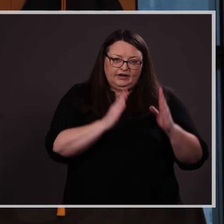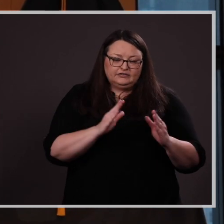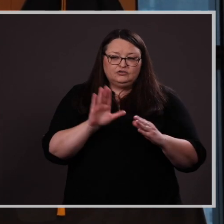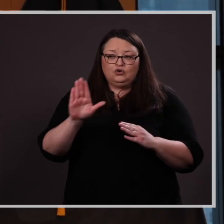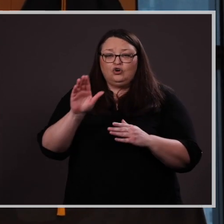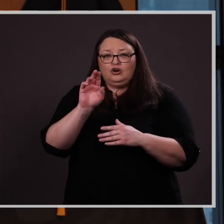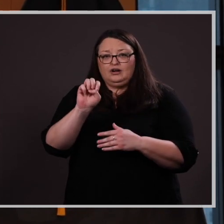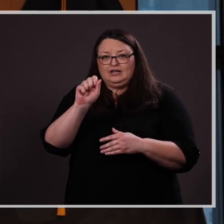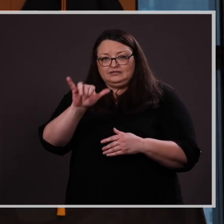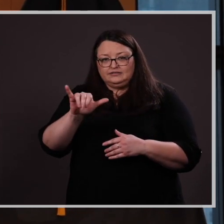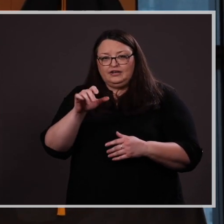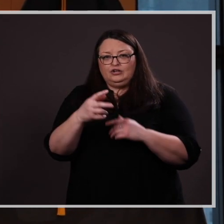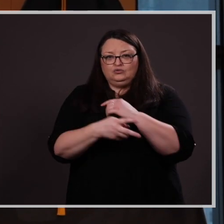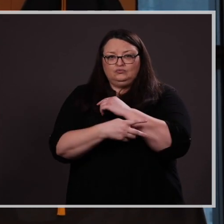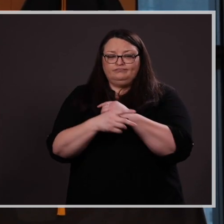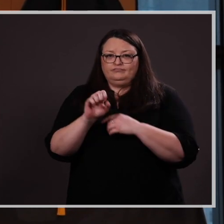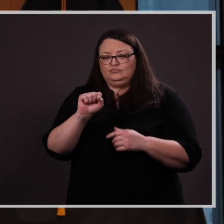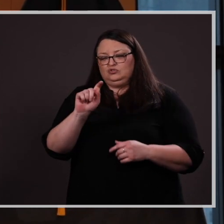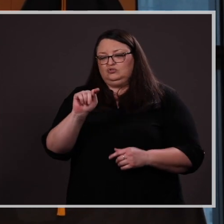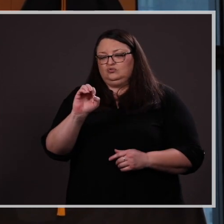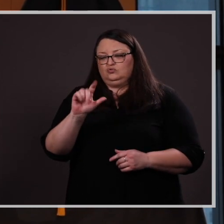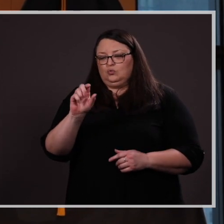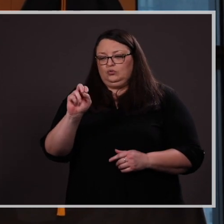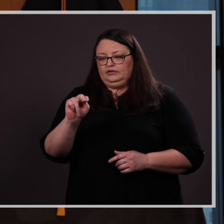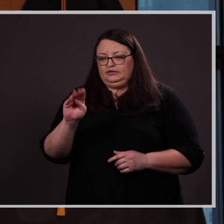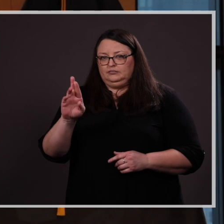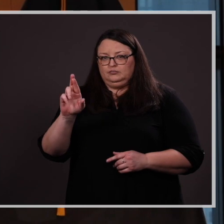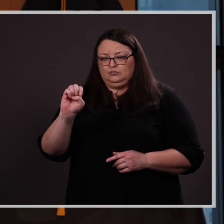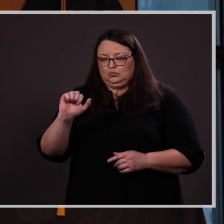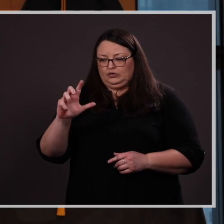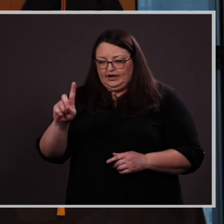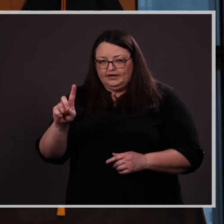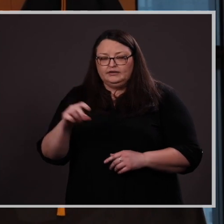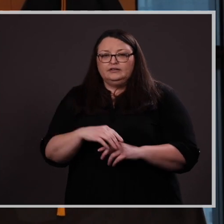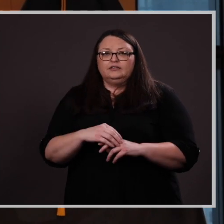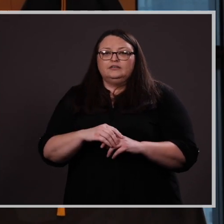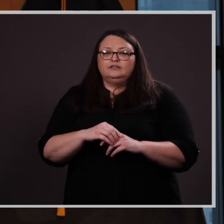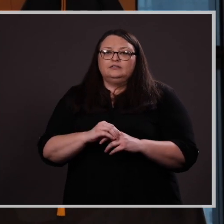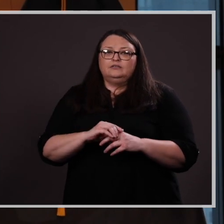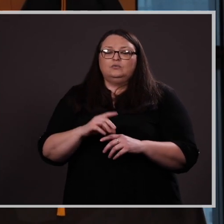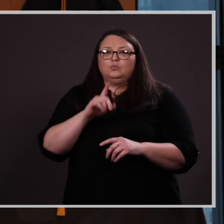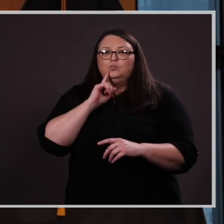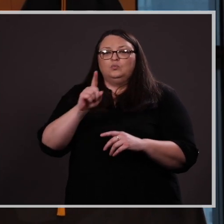was nominated for the 2020 Association of Writers & Writing Programs (AWP) Intro Journals